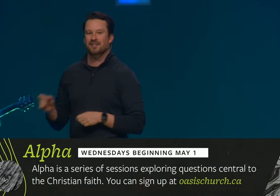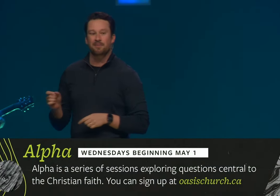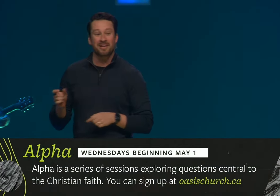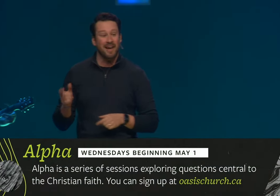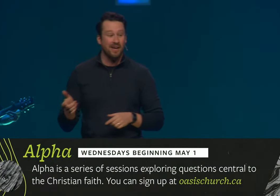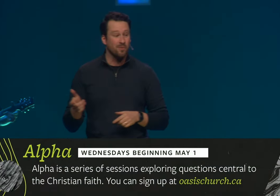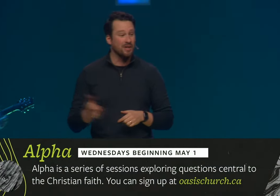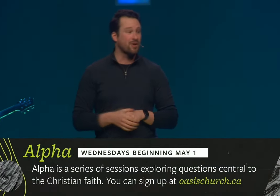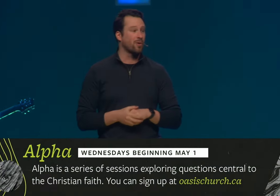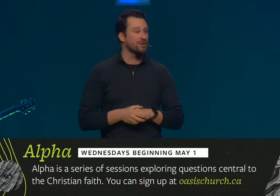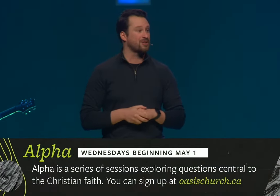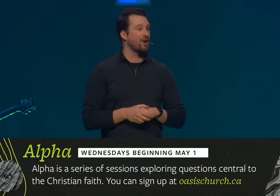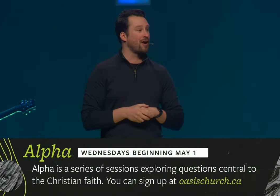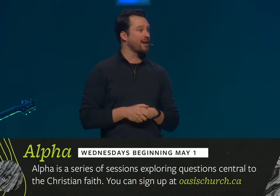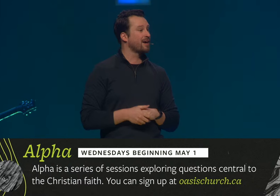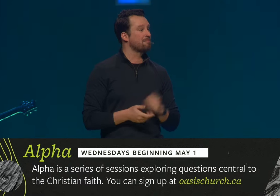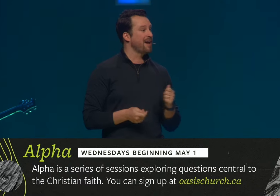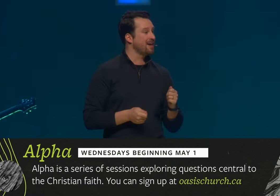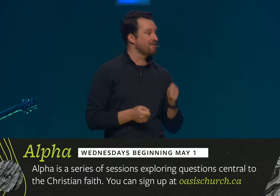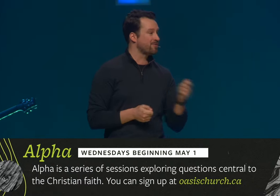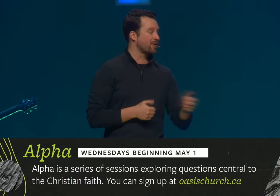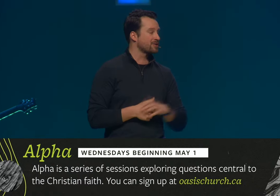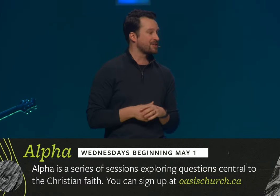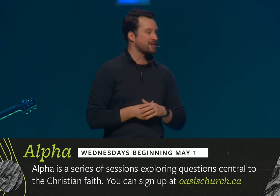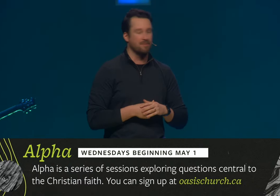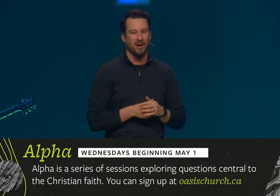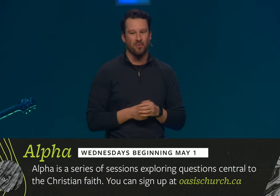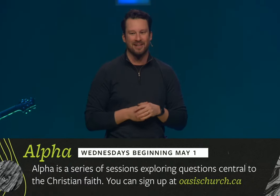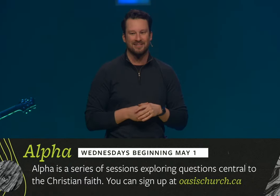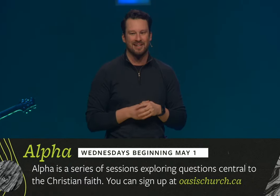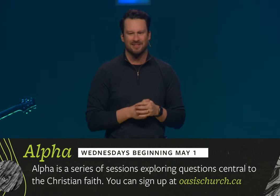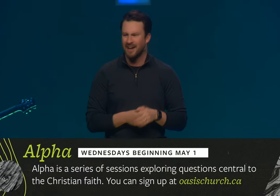It's going to be an eight week course starting May 1st. It's going to be on Wednesdays.